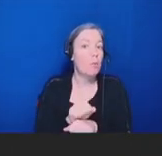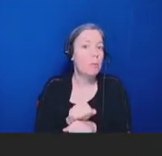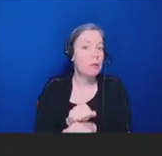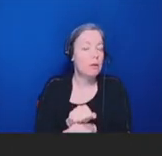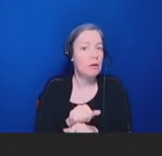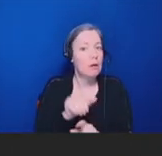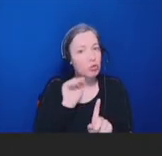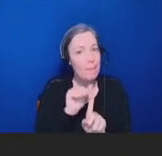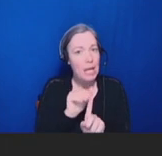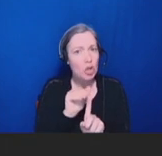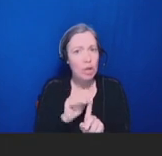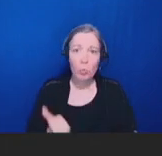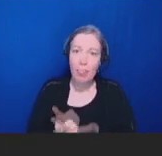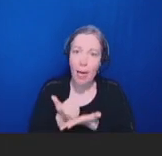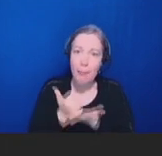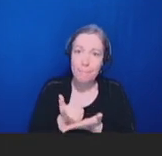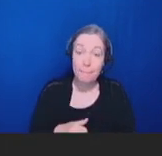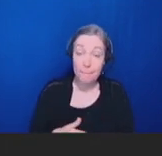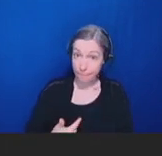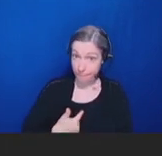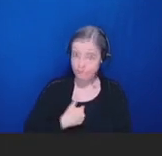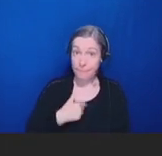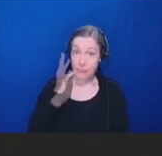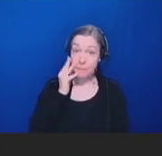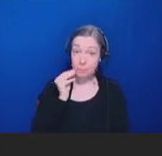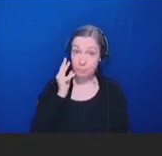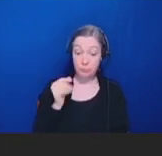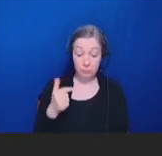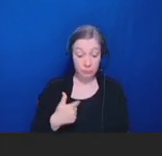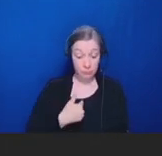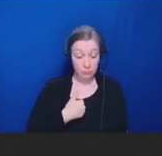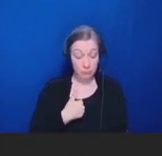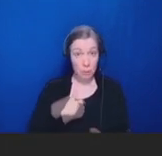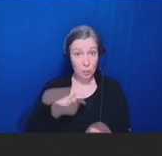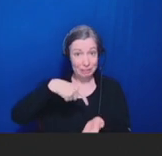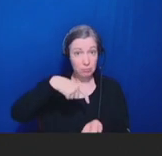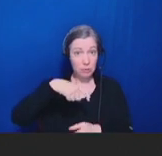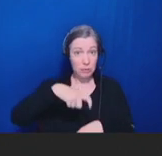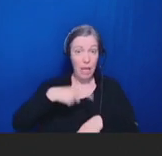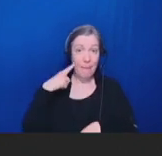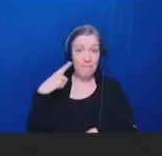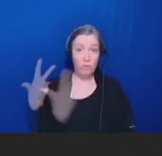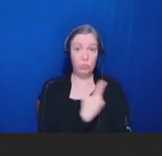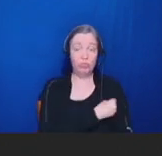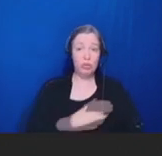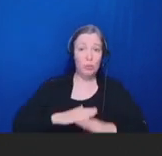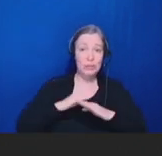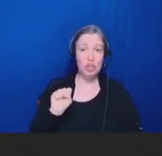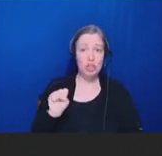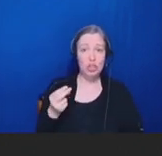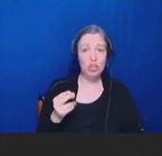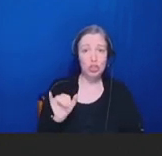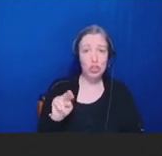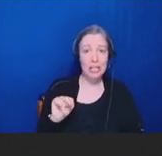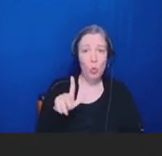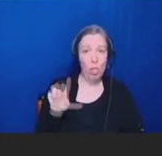know, I personally encountered this recently when I was due for Shingrix. I had three doctor's appointments and basically, nobody reminded me that I was due for this.